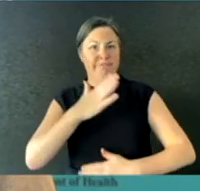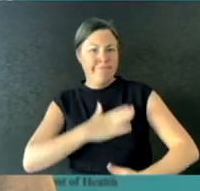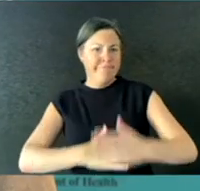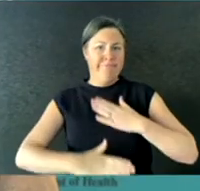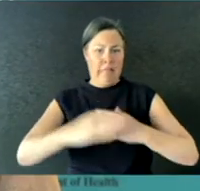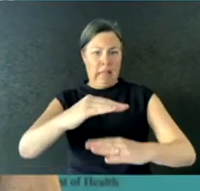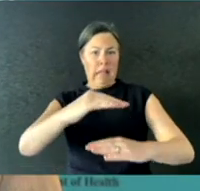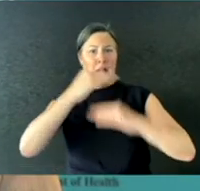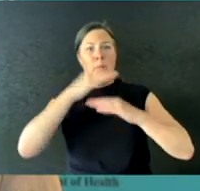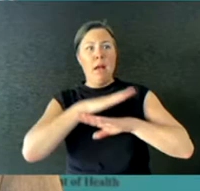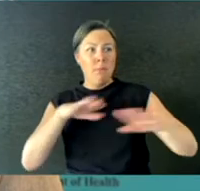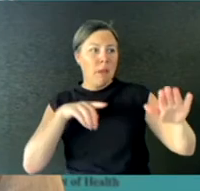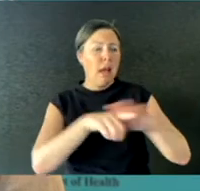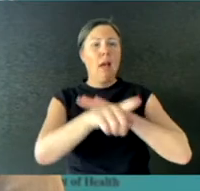weeks now.